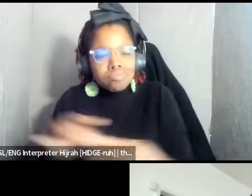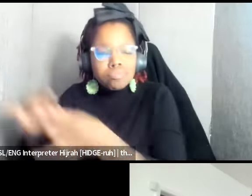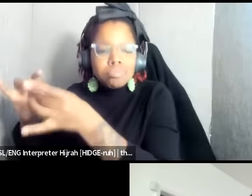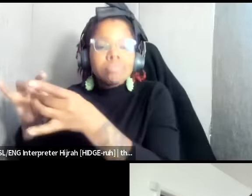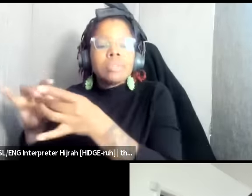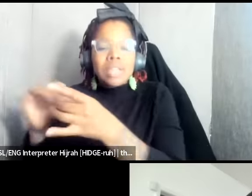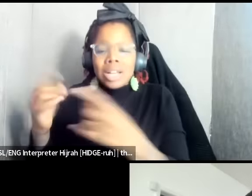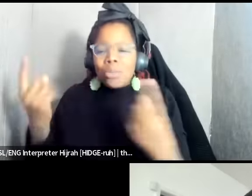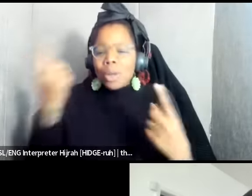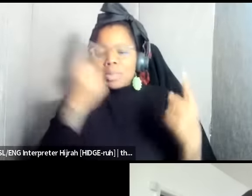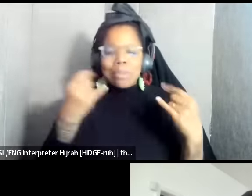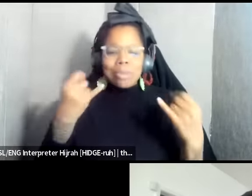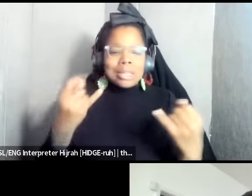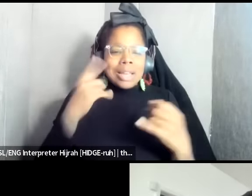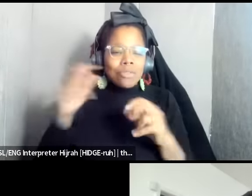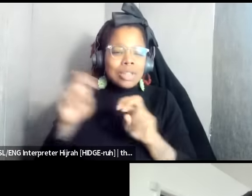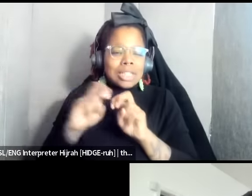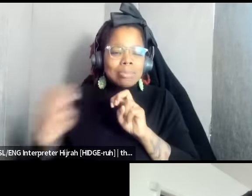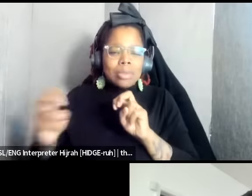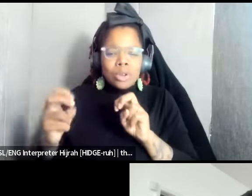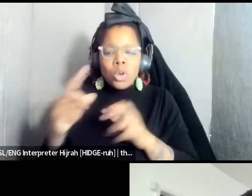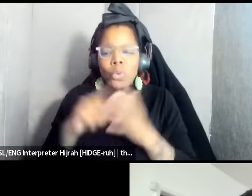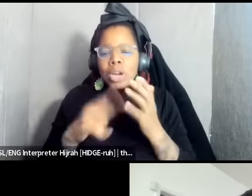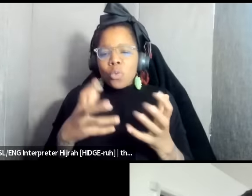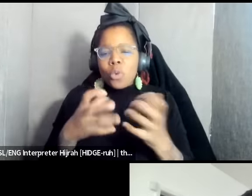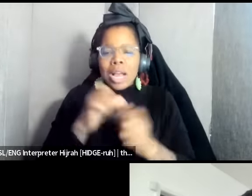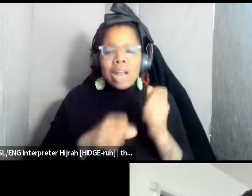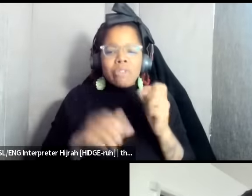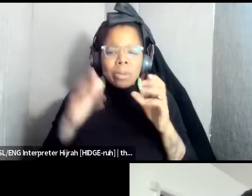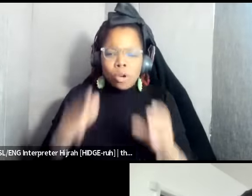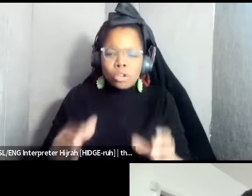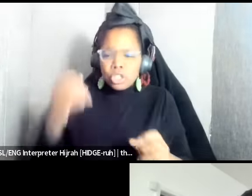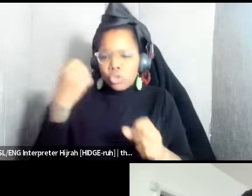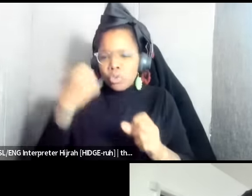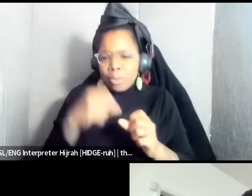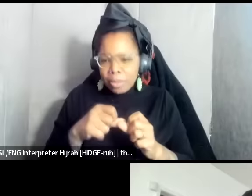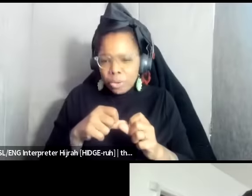for this panel what I would want each person to walk away with is more information in their